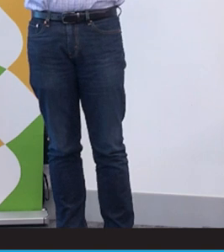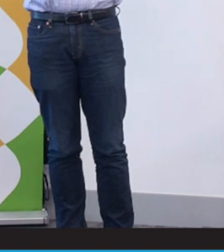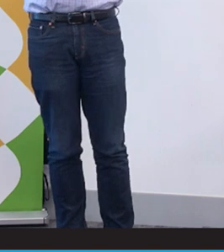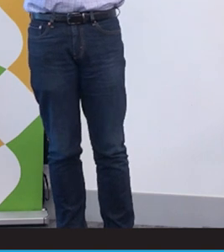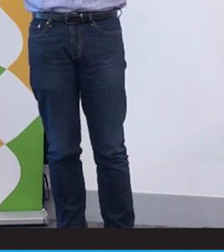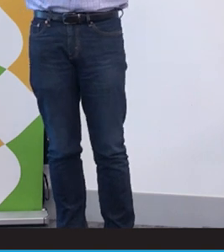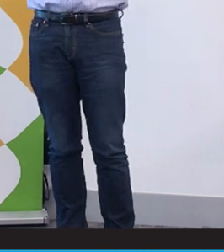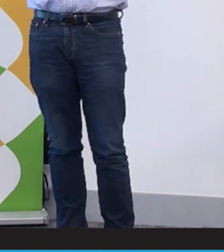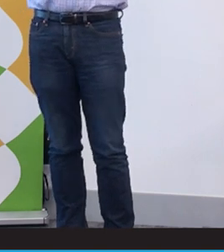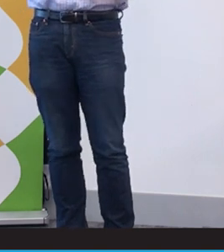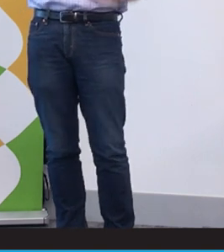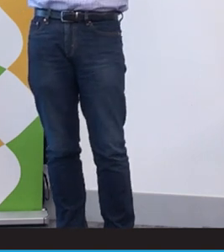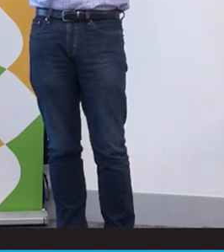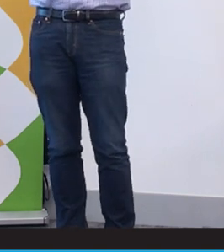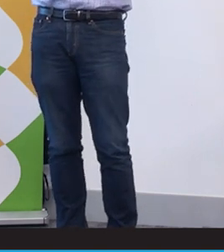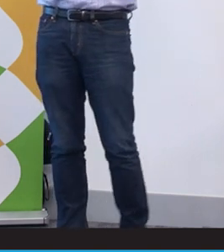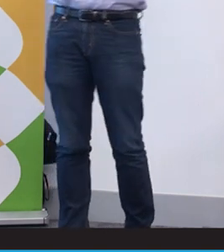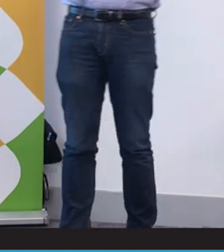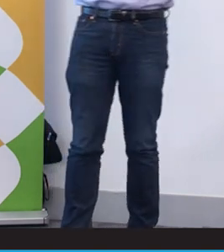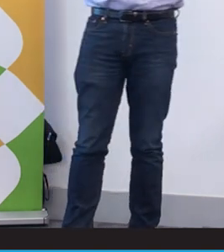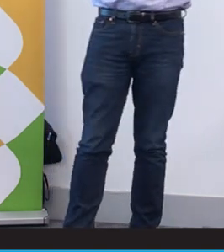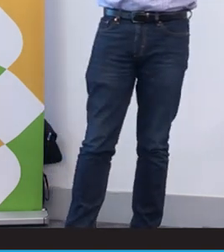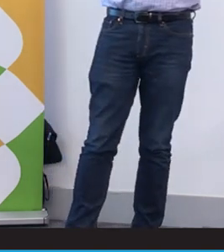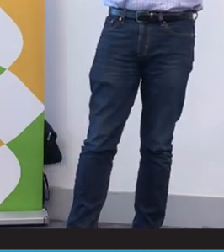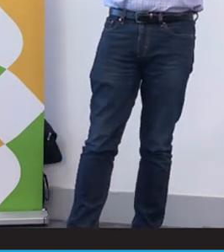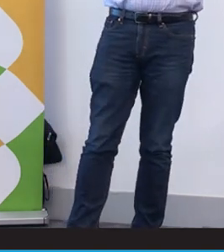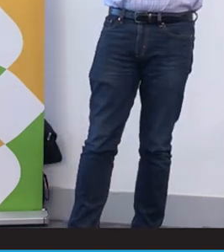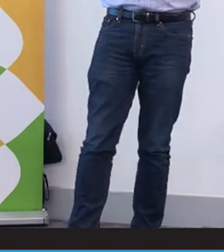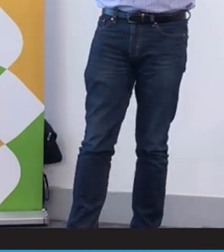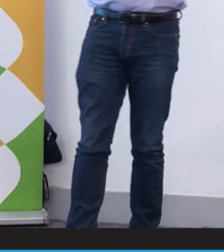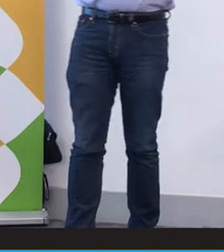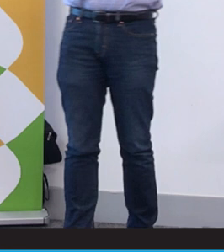the deaf community to be honest, we do struggle with this term. Are we truly disabled or are we